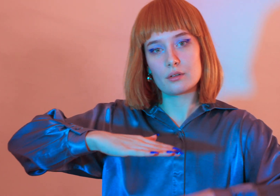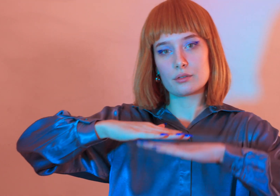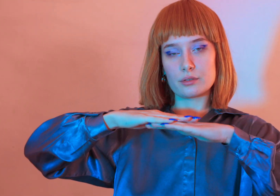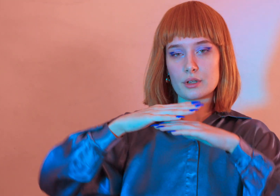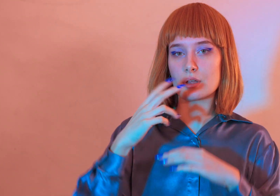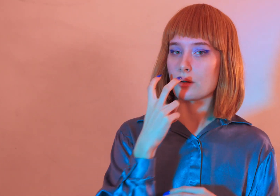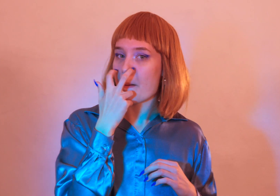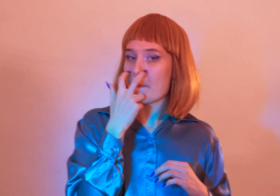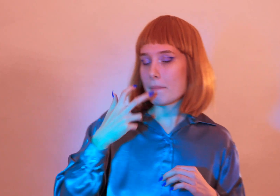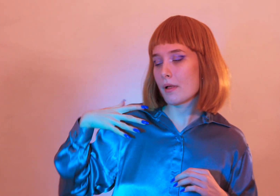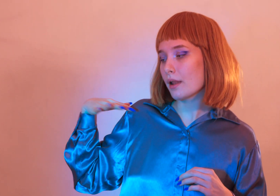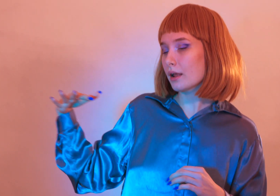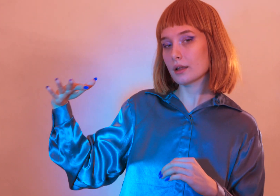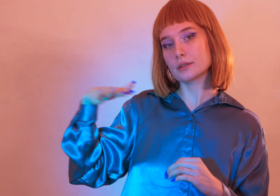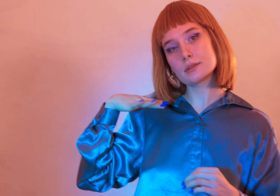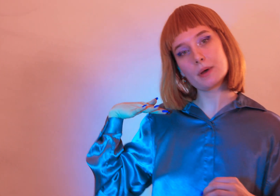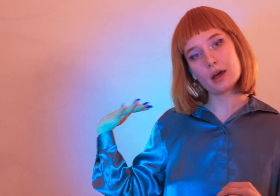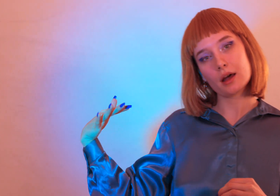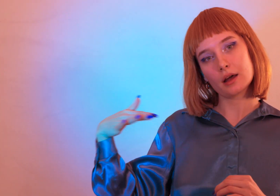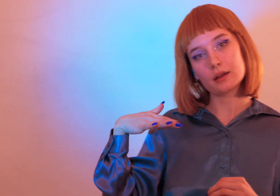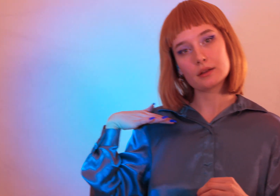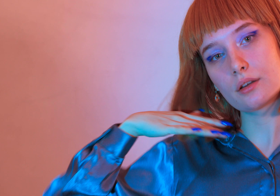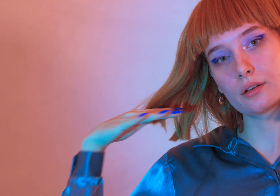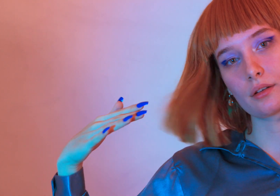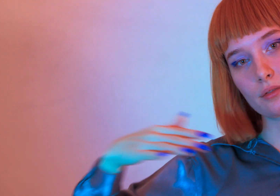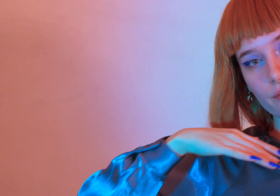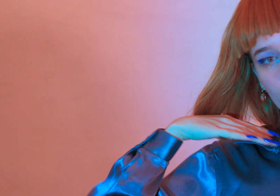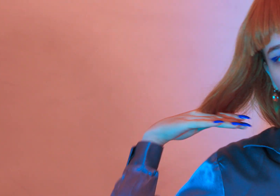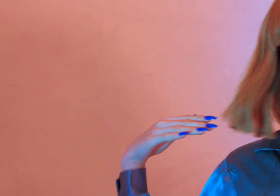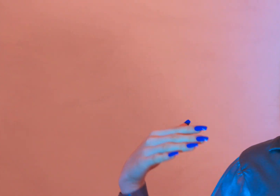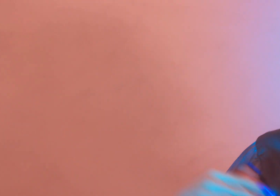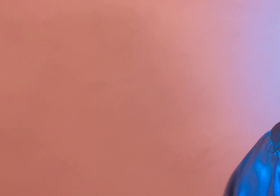until i find my blindspot